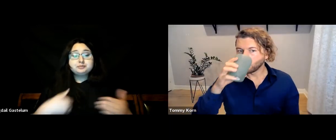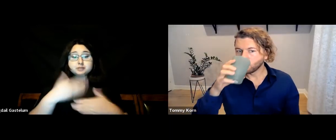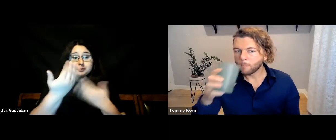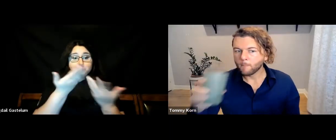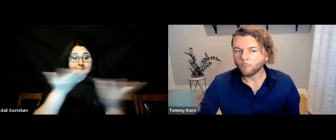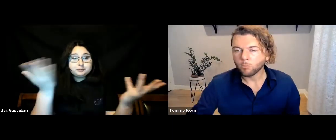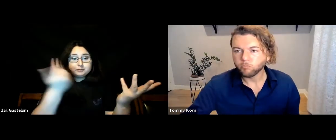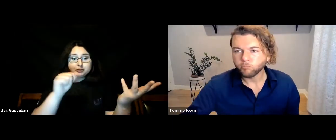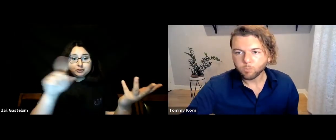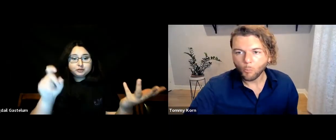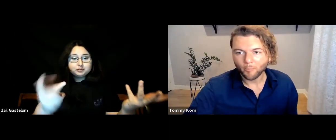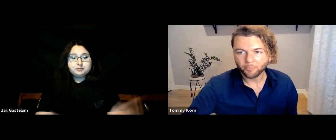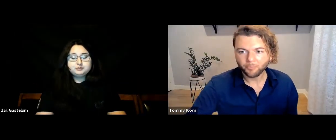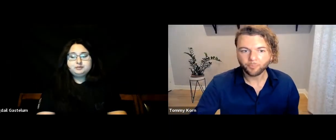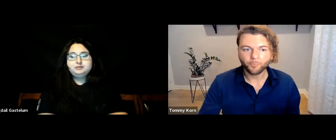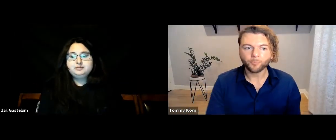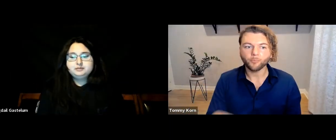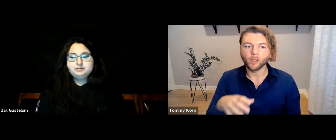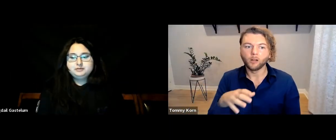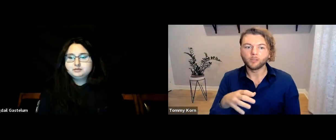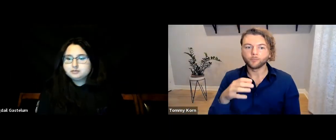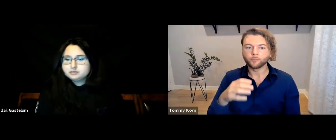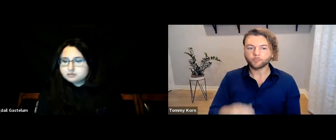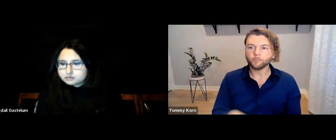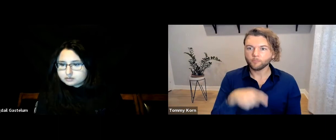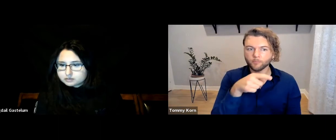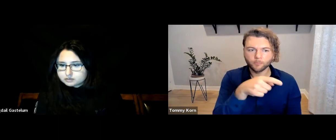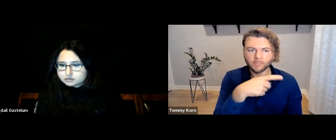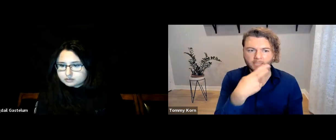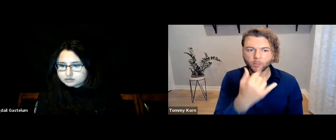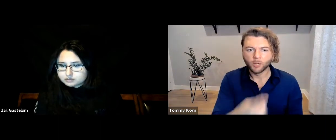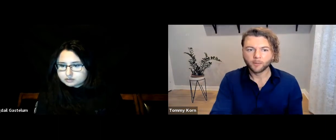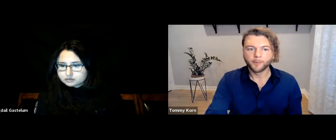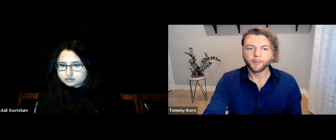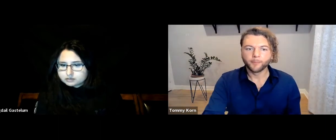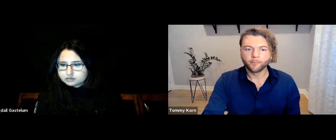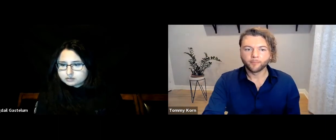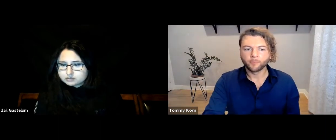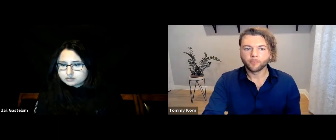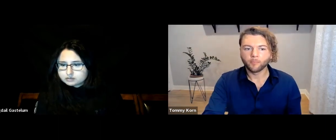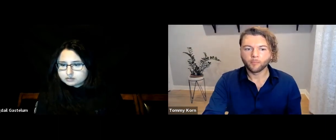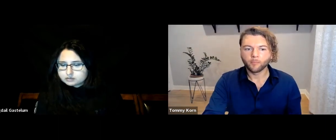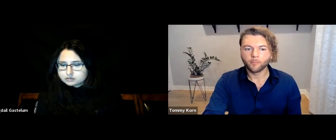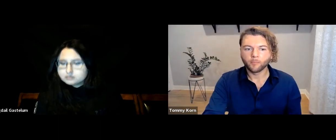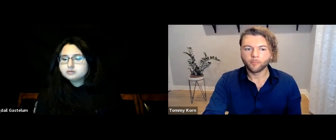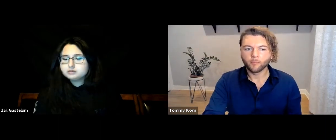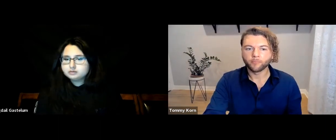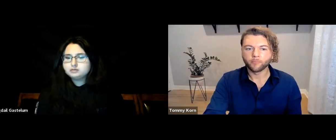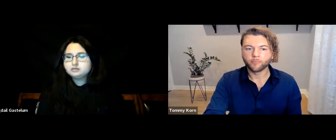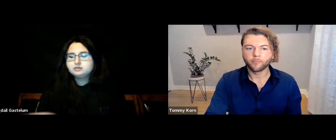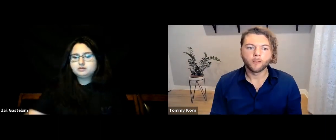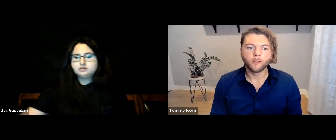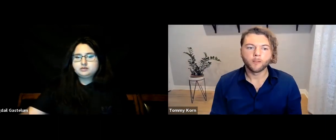[Bigdail] Any other questions? [Tommy] I can see this one right here. [Bigdail] Okay.